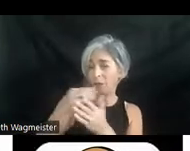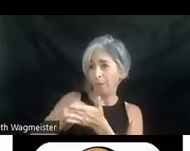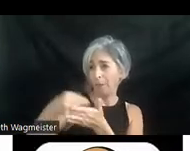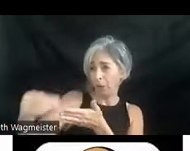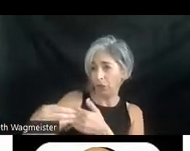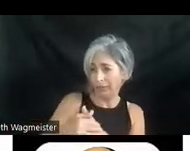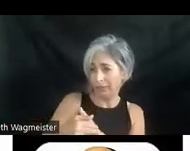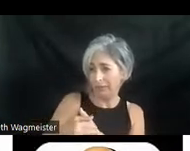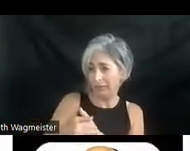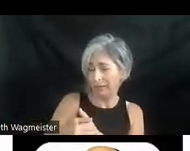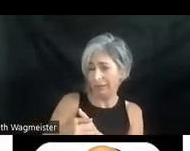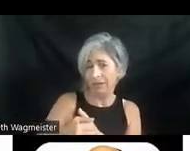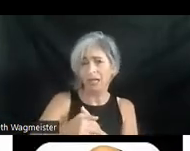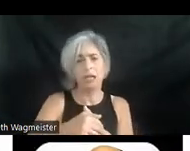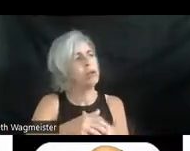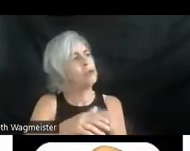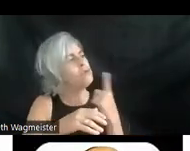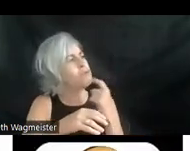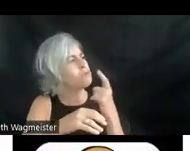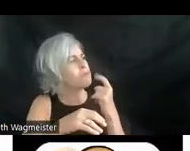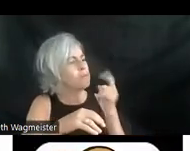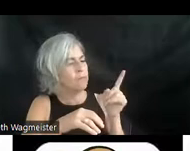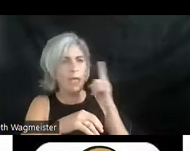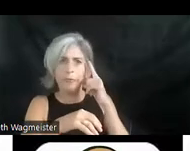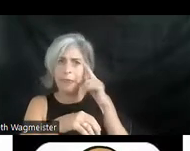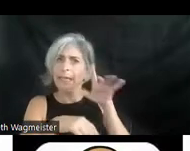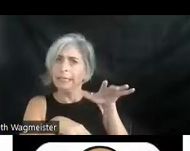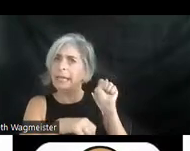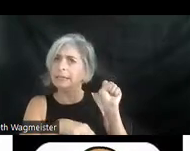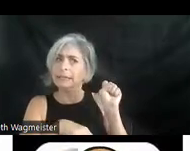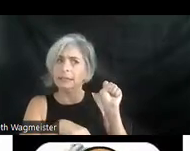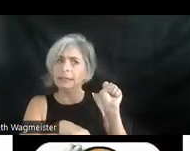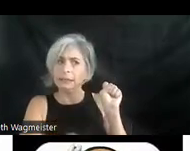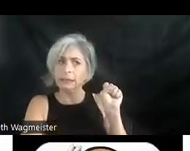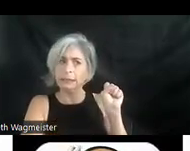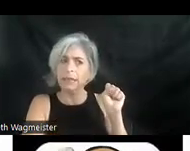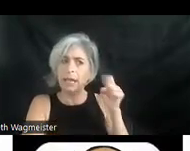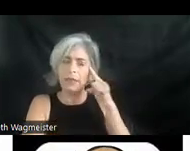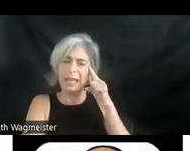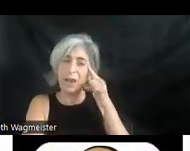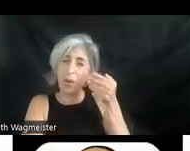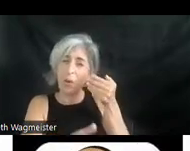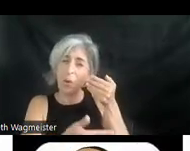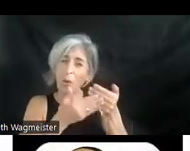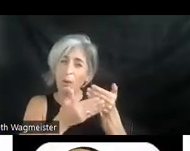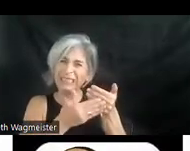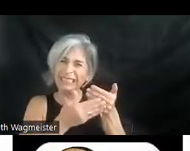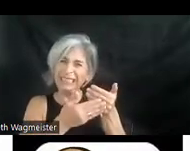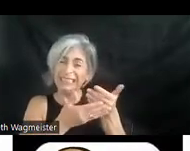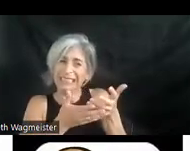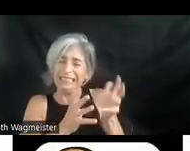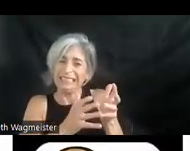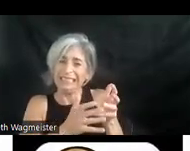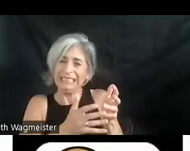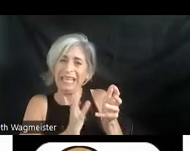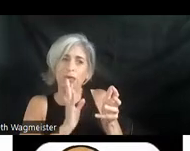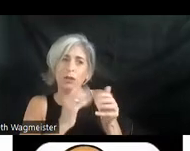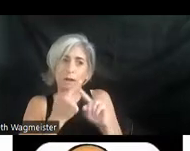I think so. I'm almost I don't want to speak for Mr. Wonder but I'm almost